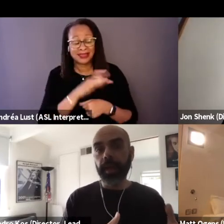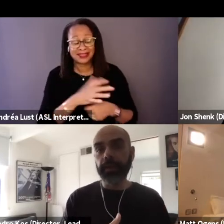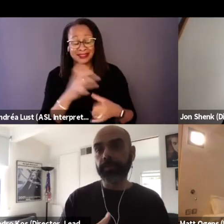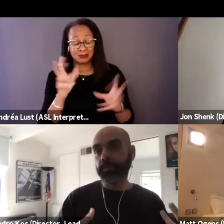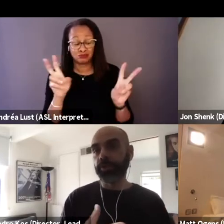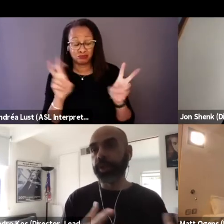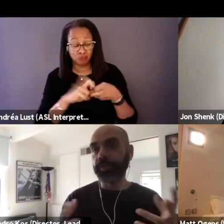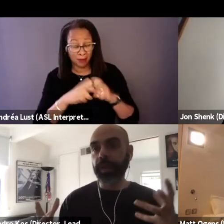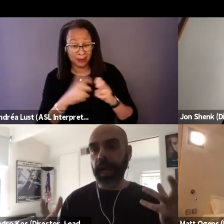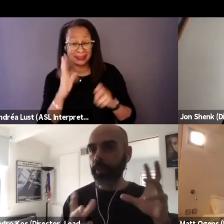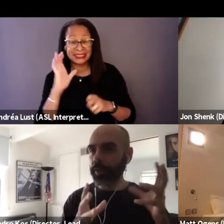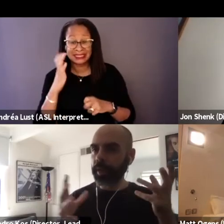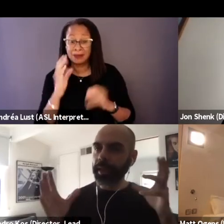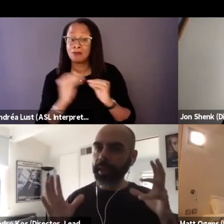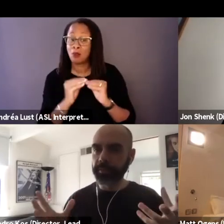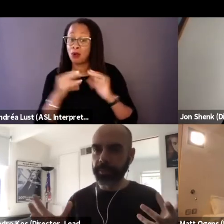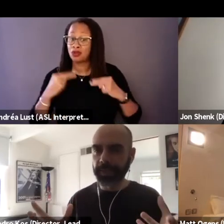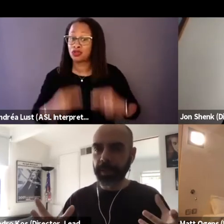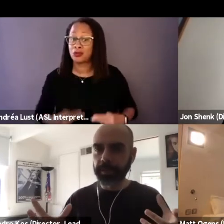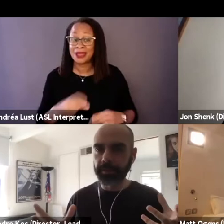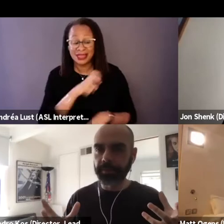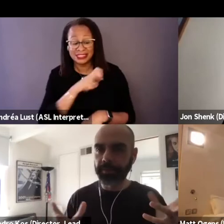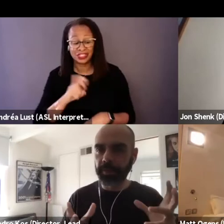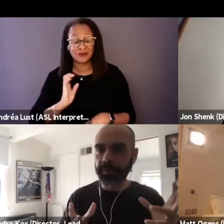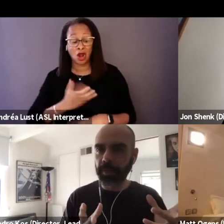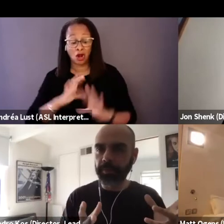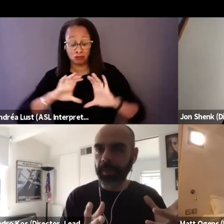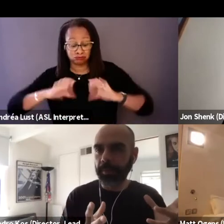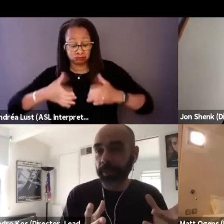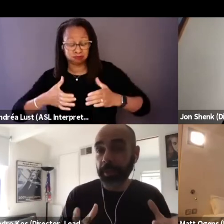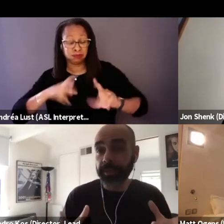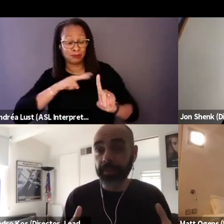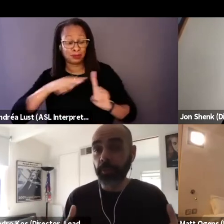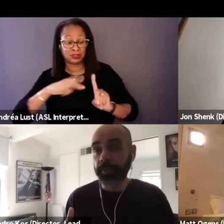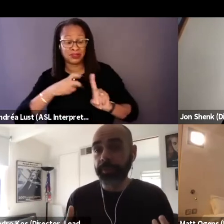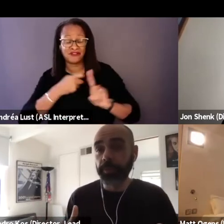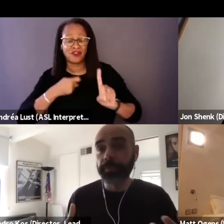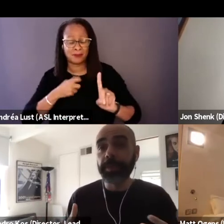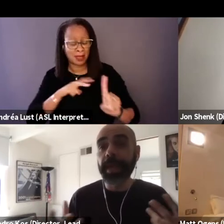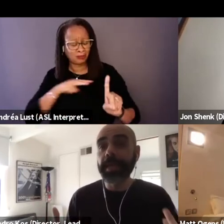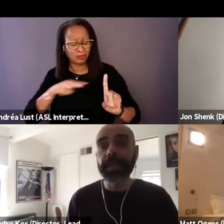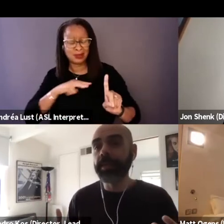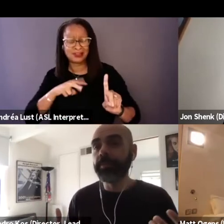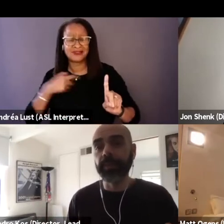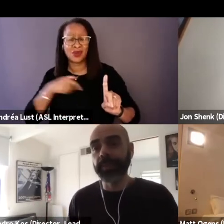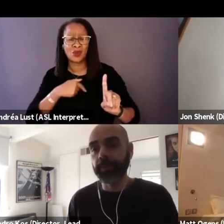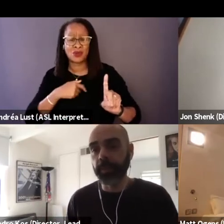and shift our collective perspective from the perspective that we've been making invisible